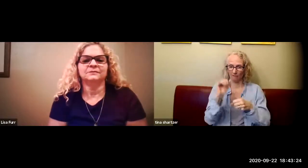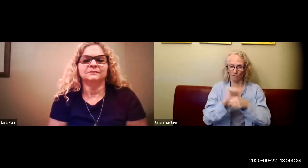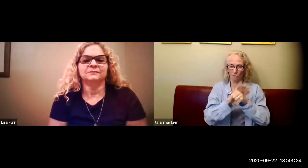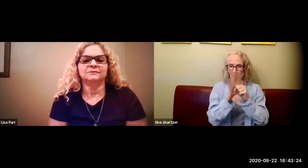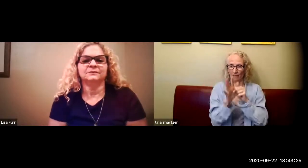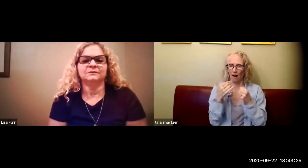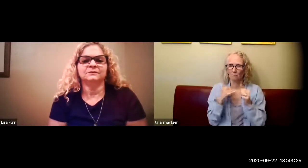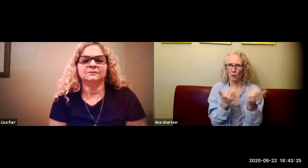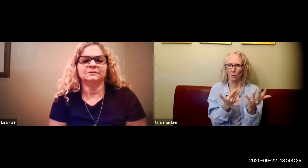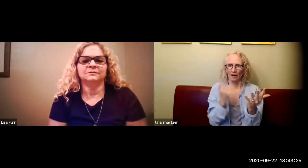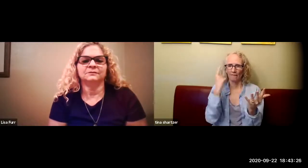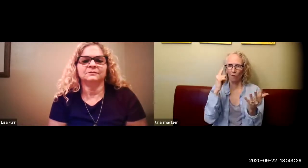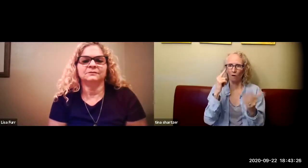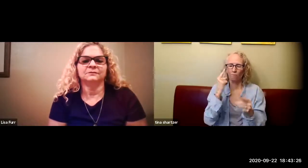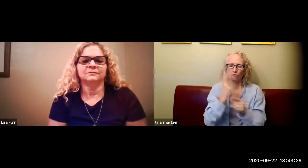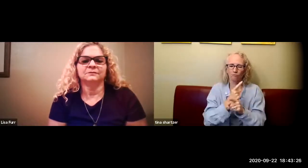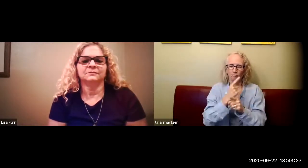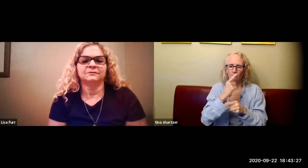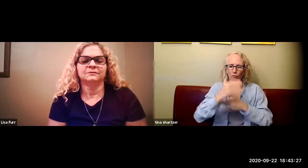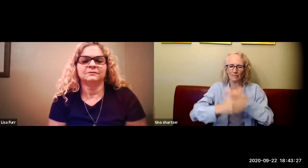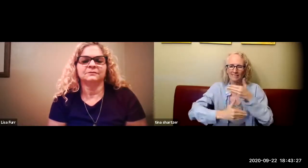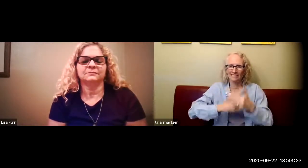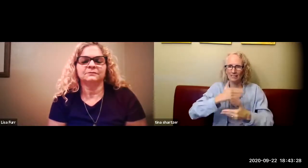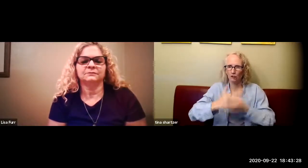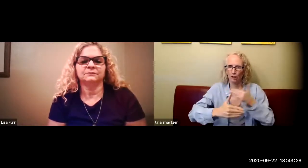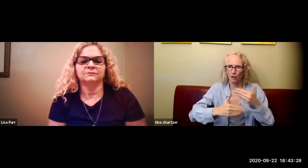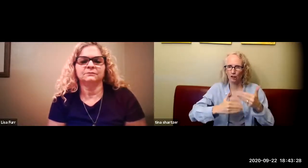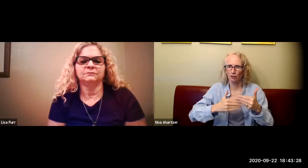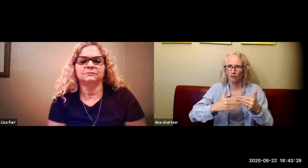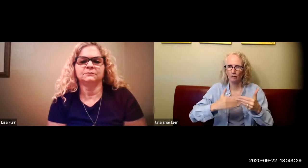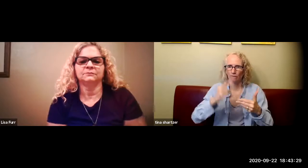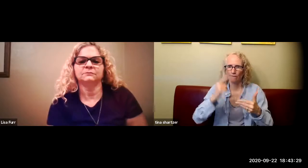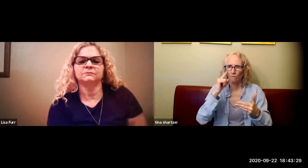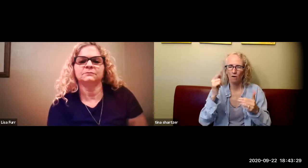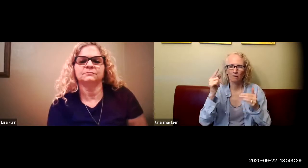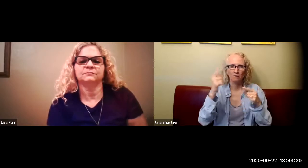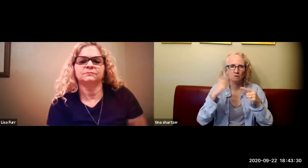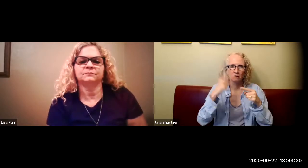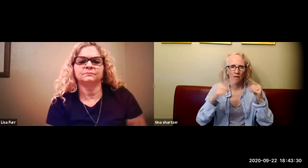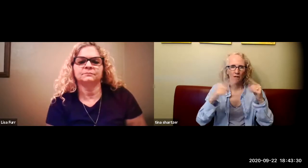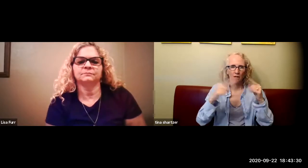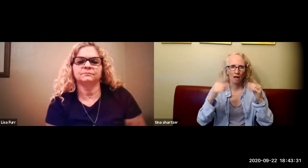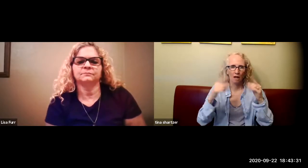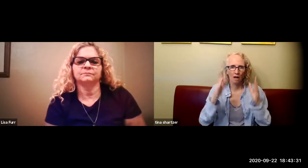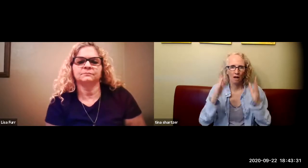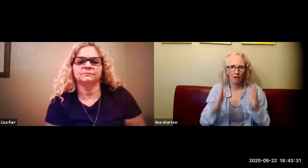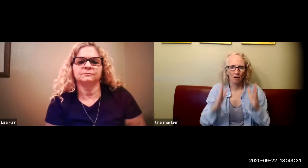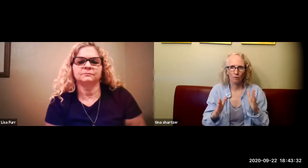and also just to let you know um because of this pandemic here i am